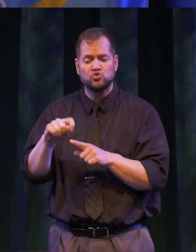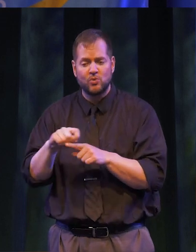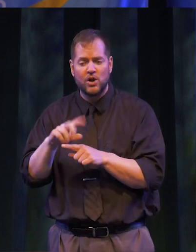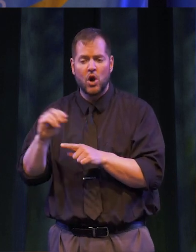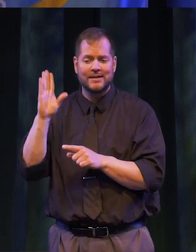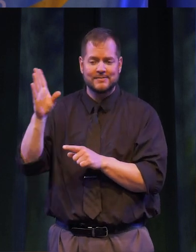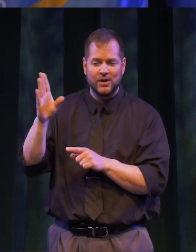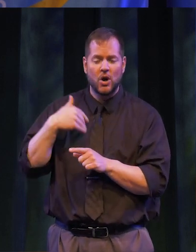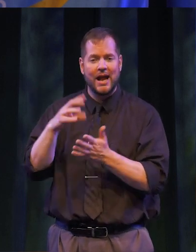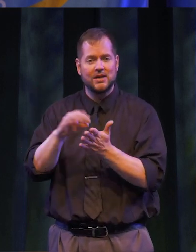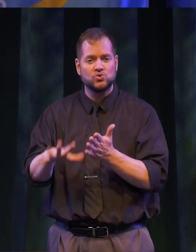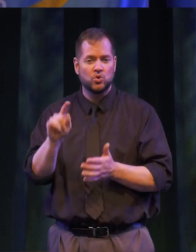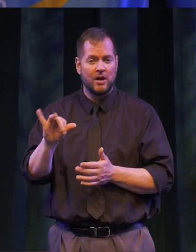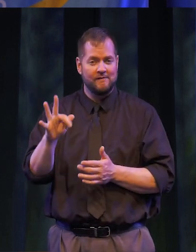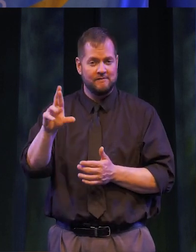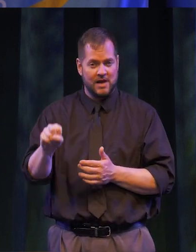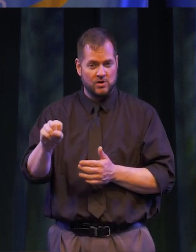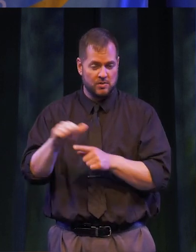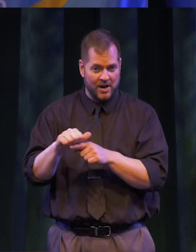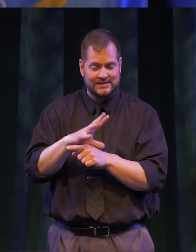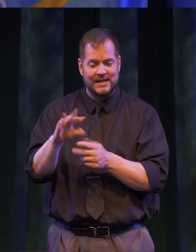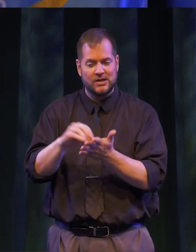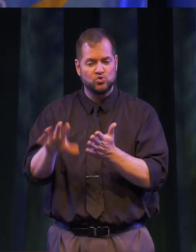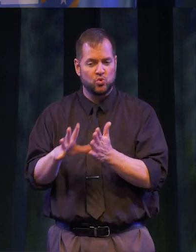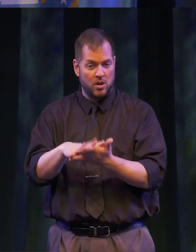SPEAKER ON STUDENT AFFAIRS PRACTICES AND STUDENT LEARNING.